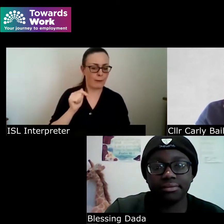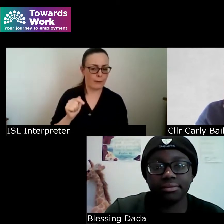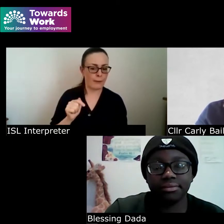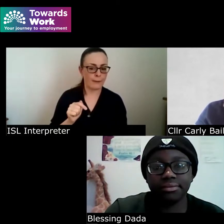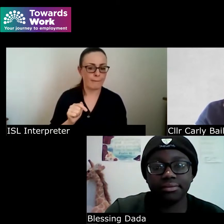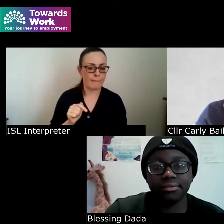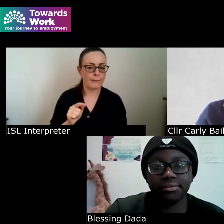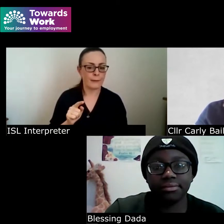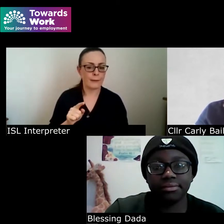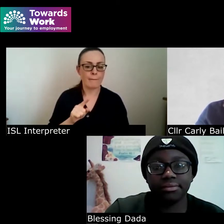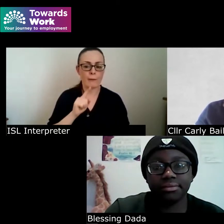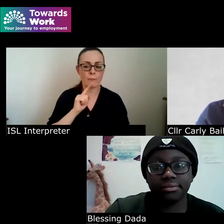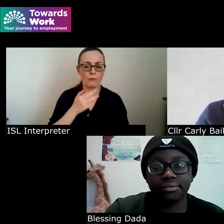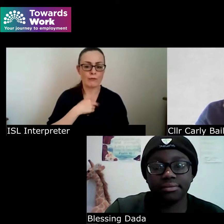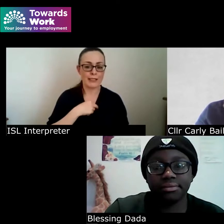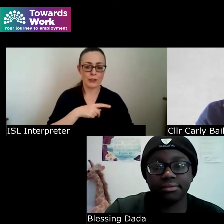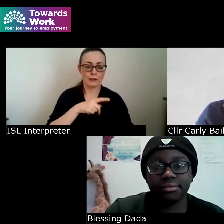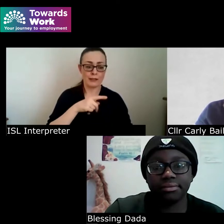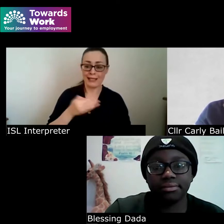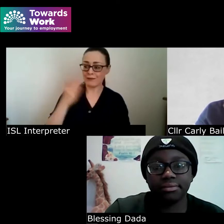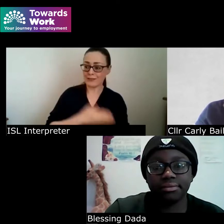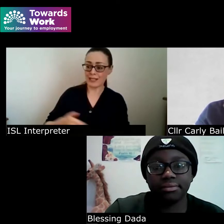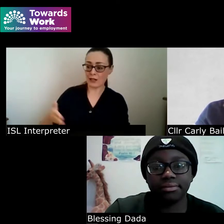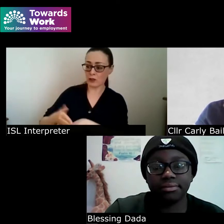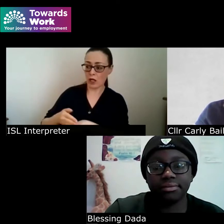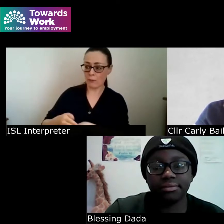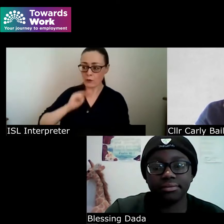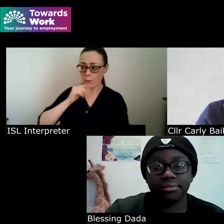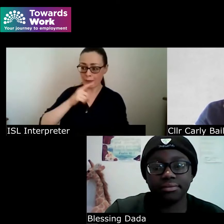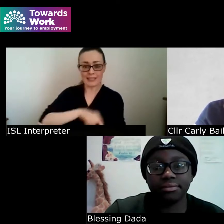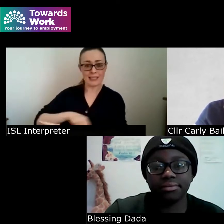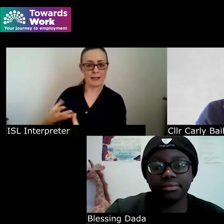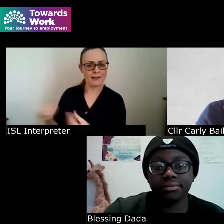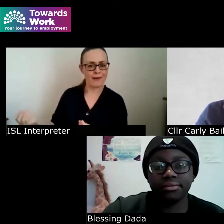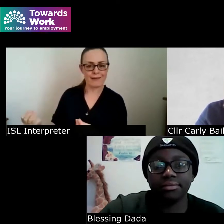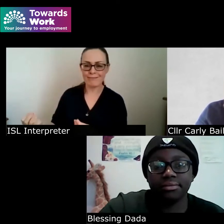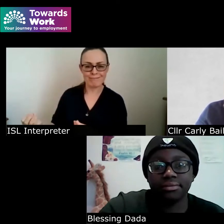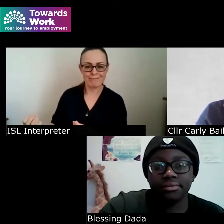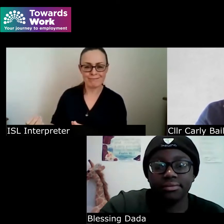doesn't go away when you start working and you know the additional cost of having a disability